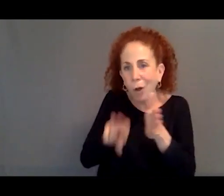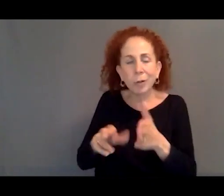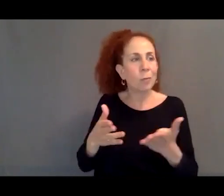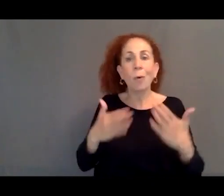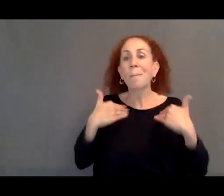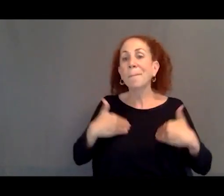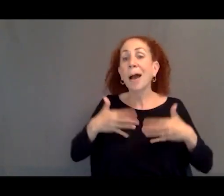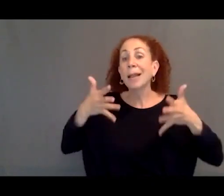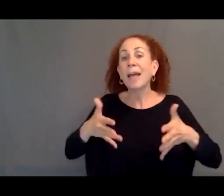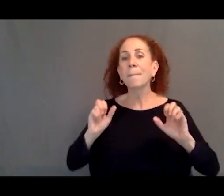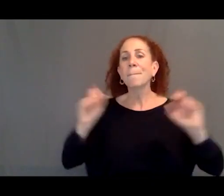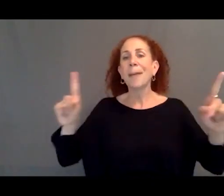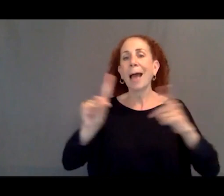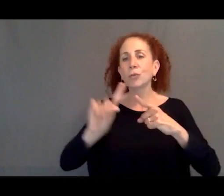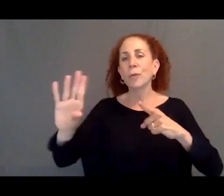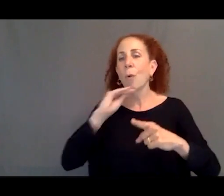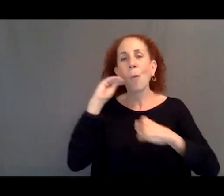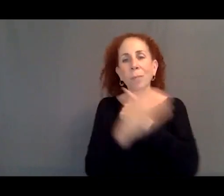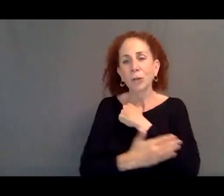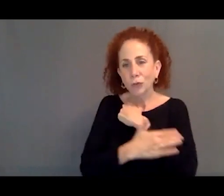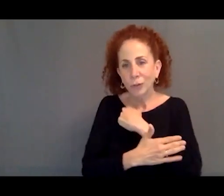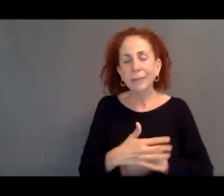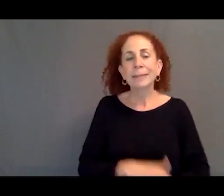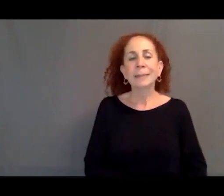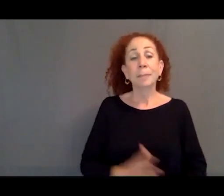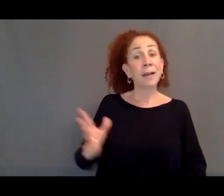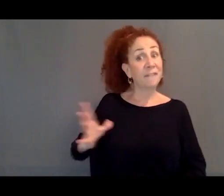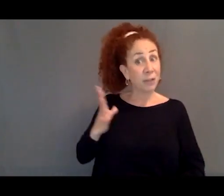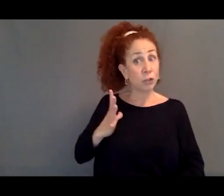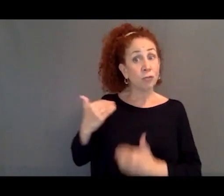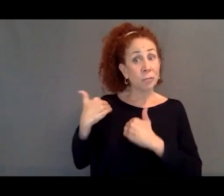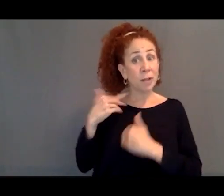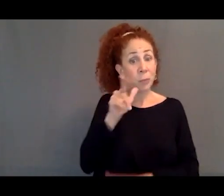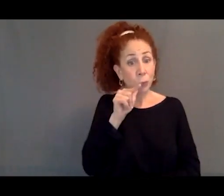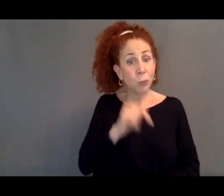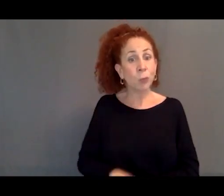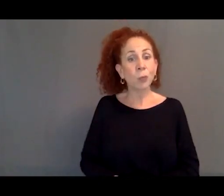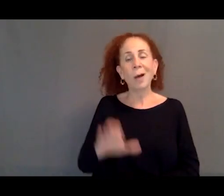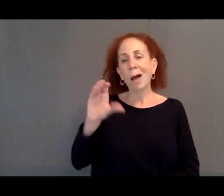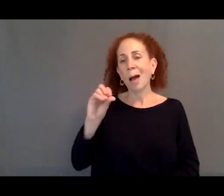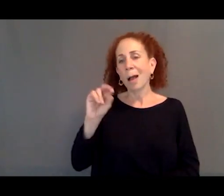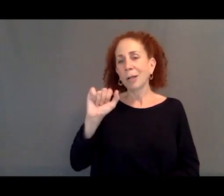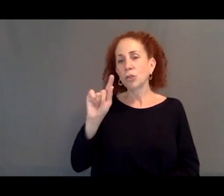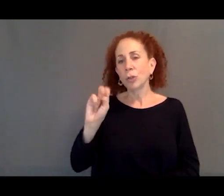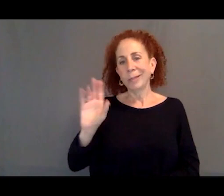to the country of origin. But it's officially the responsibility of the consulates.